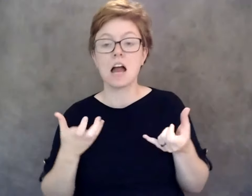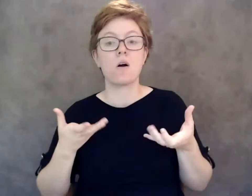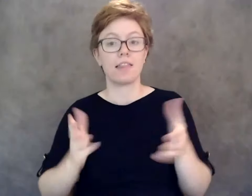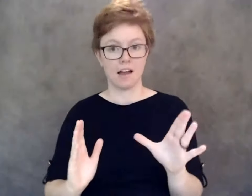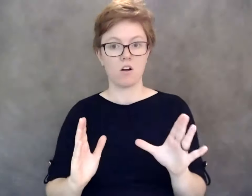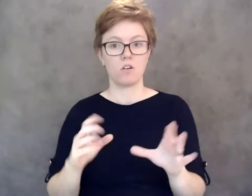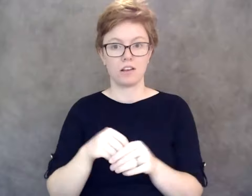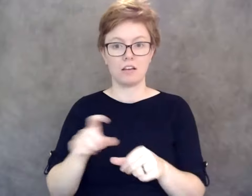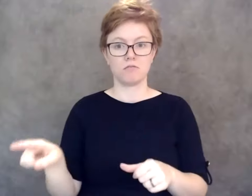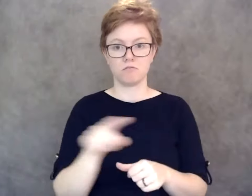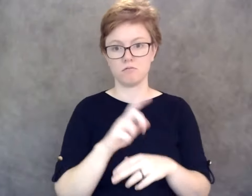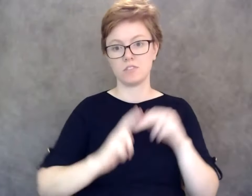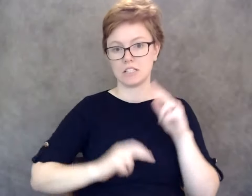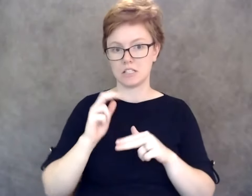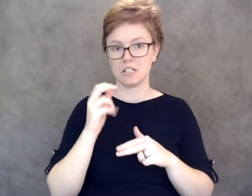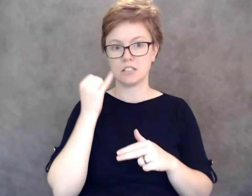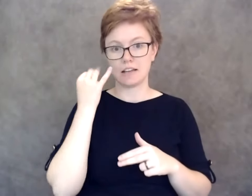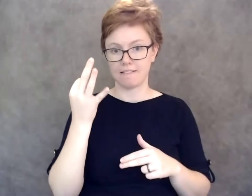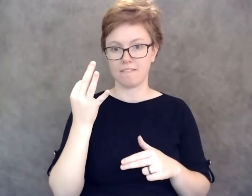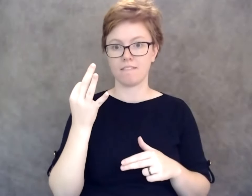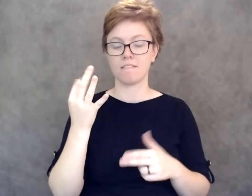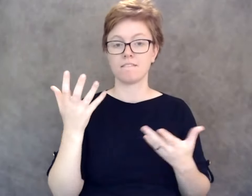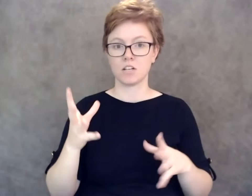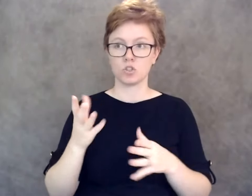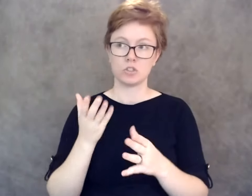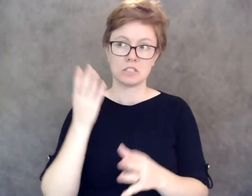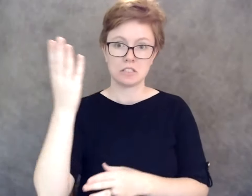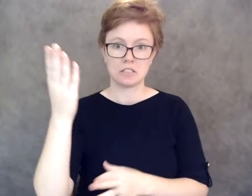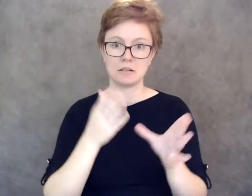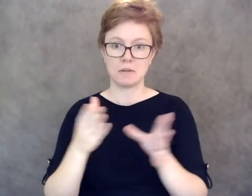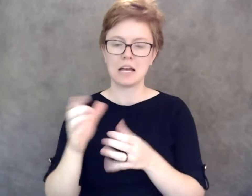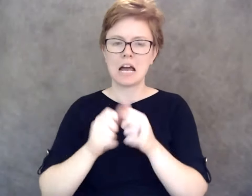that have submitted a plan for how they're going to keep people safe during COVID.